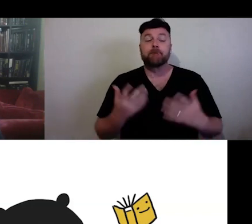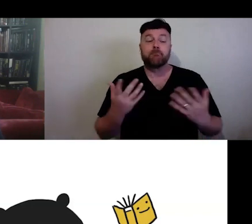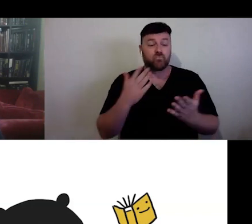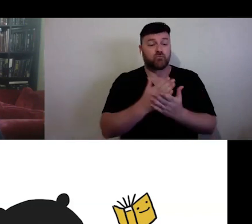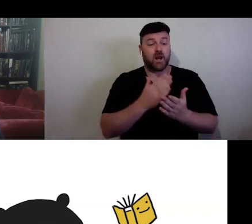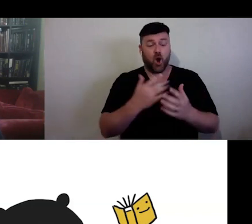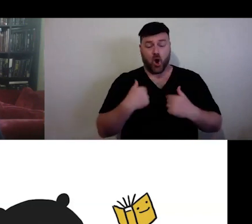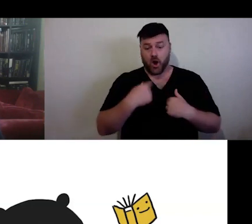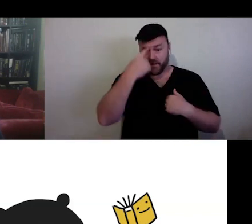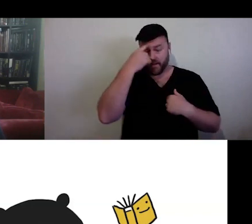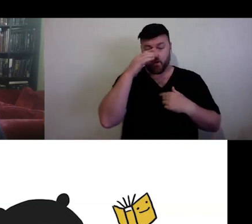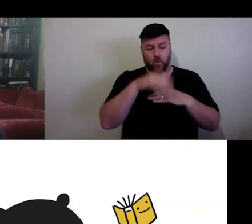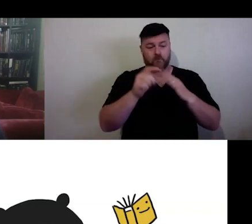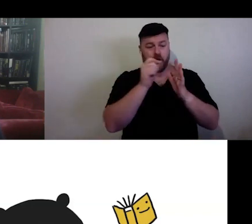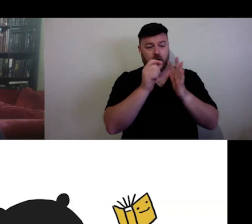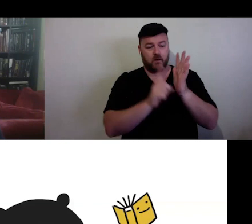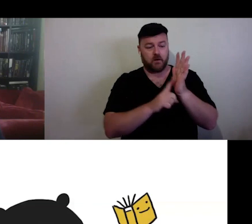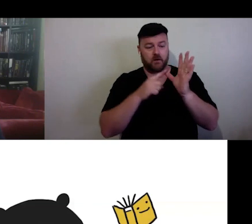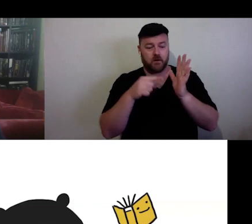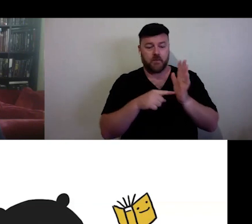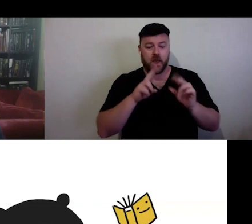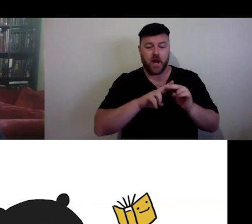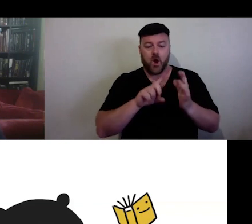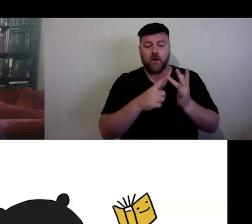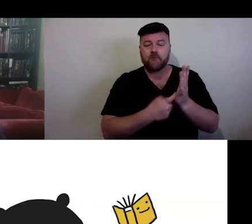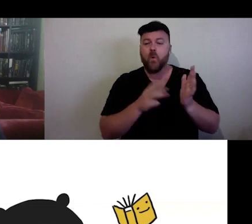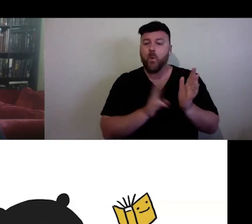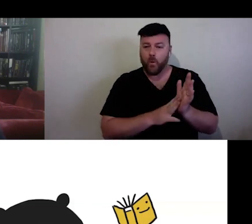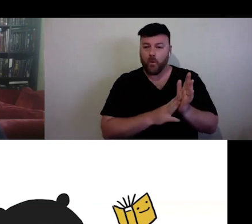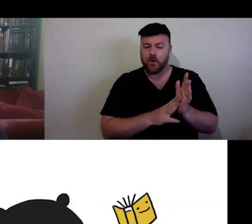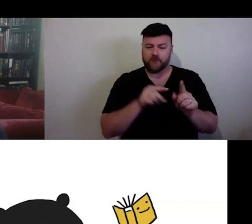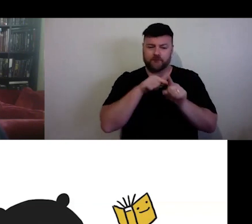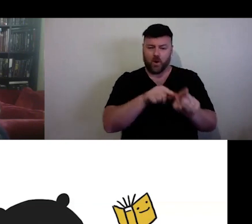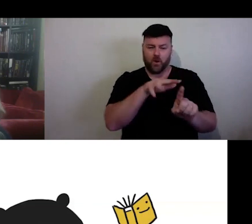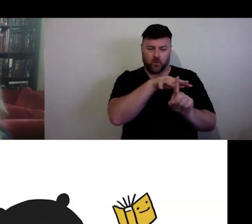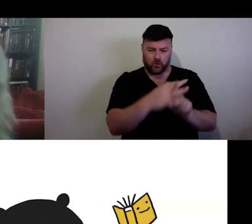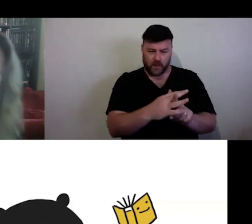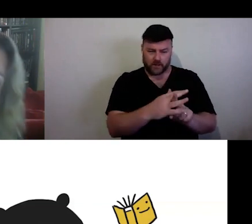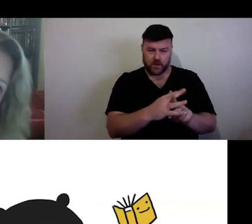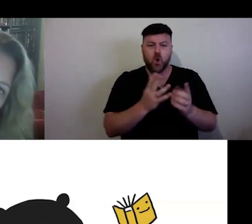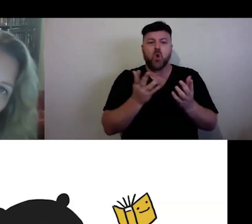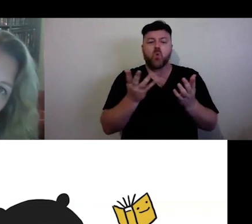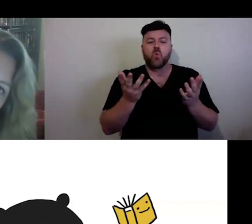The places we work with platforms, rather than going straight to the platforms